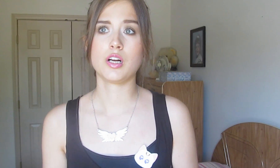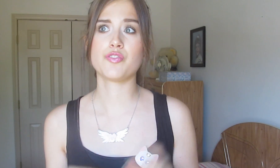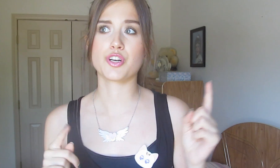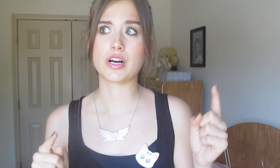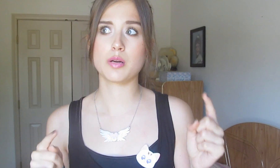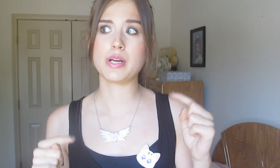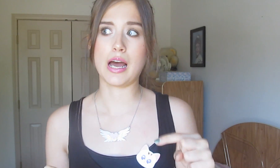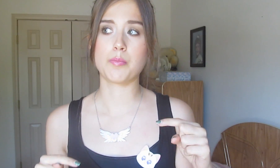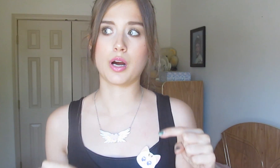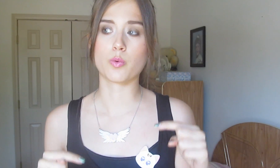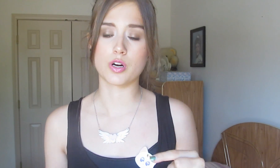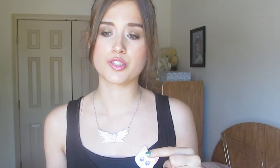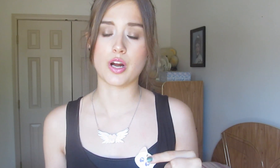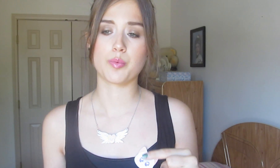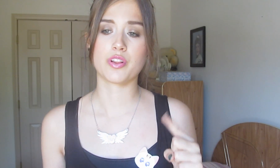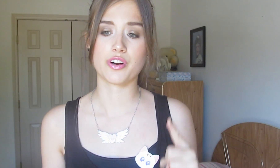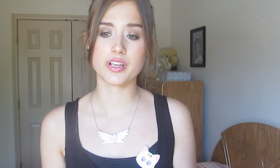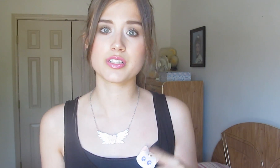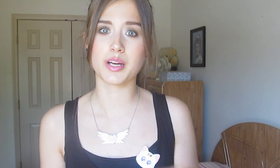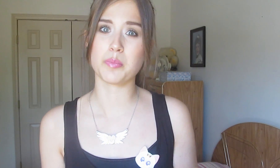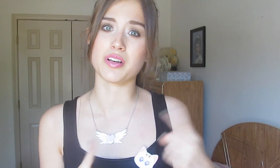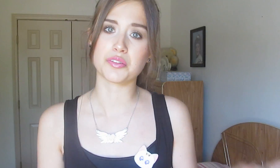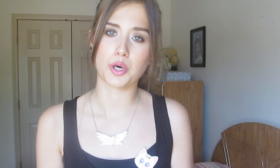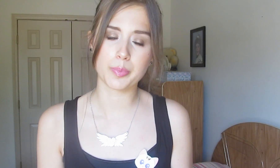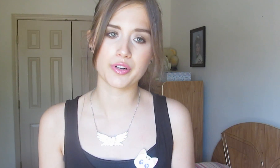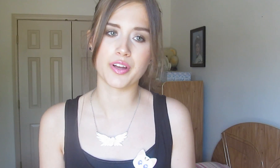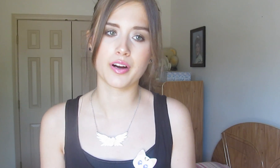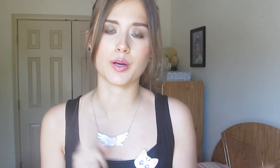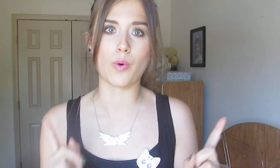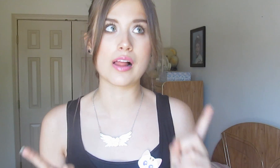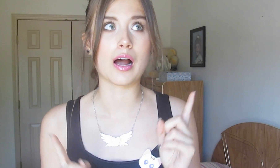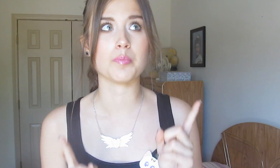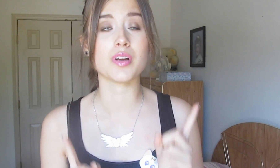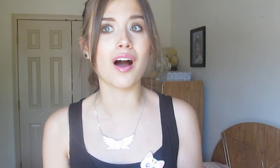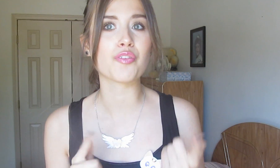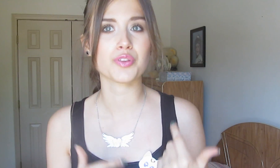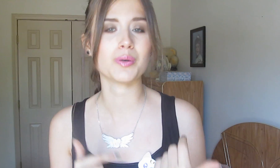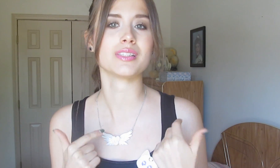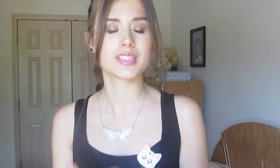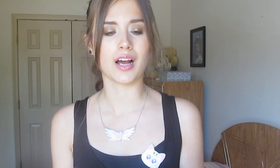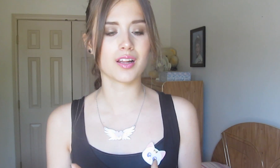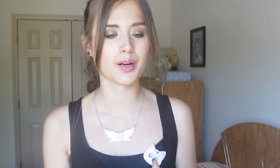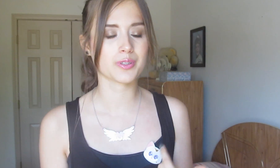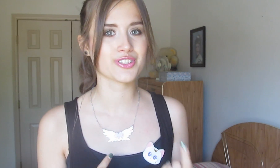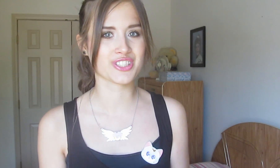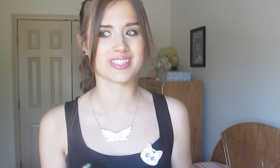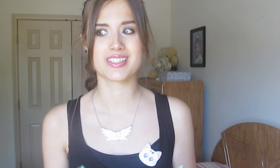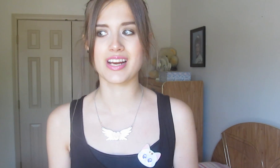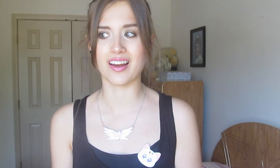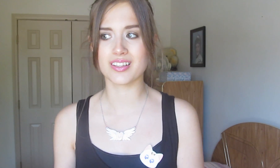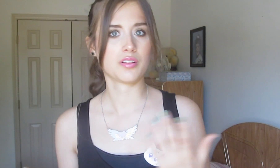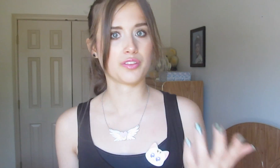If you’re gonna be at my workshop, there will be an interpreter there and while I’m not fluent in ASL just yet -